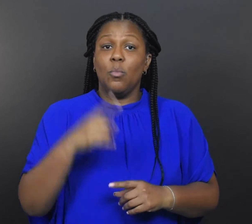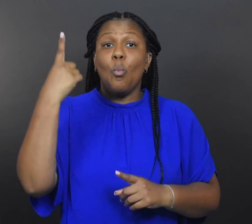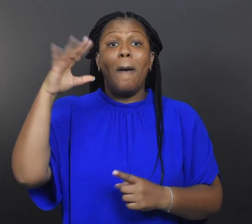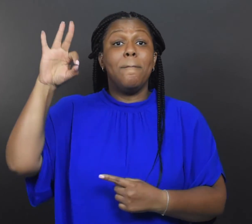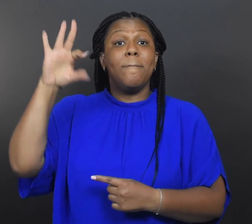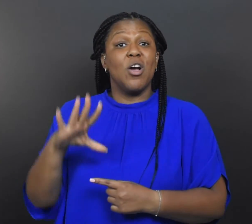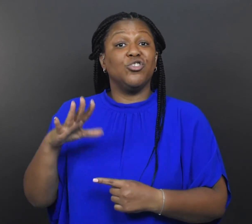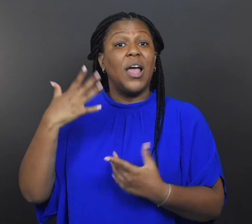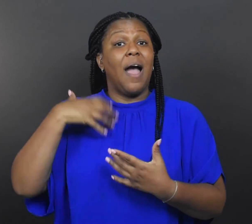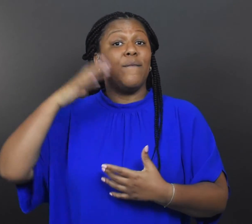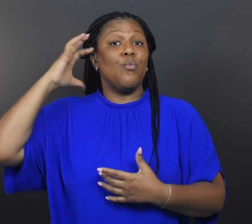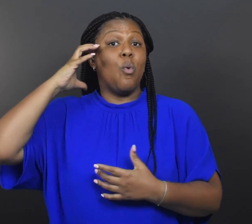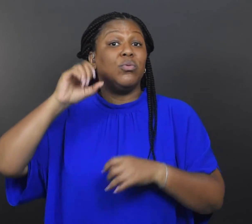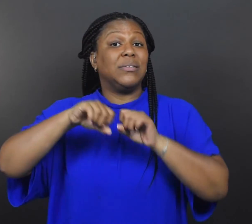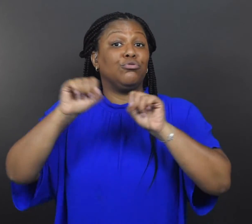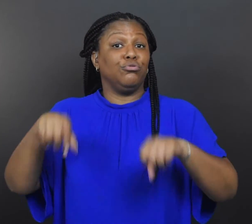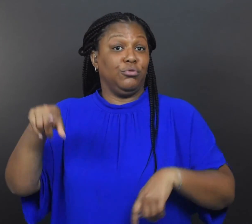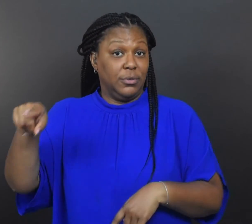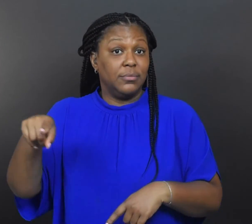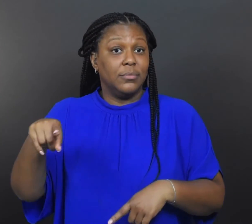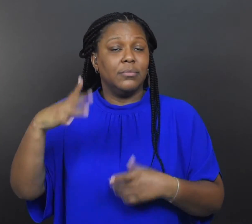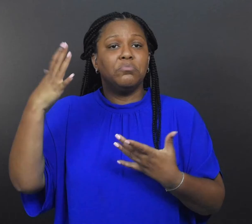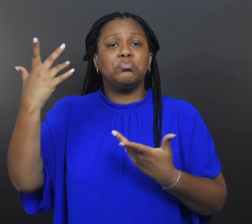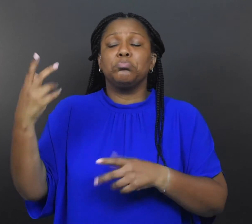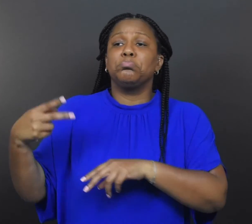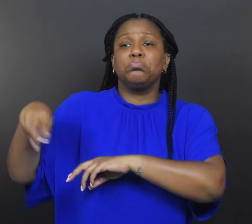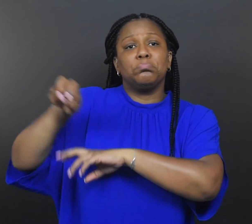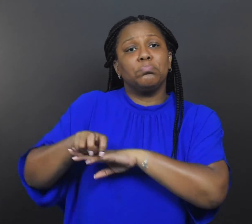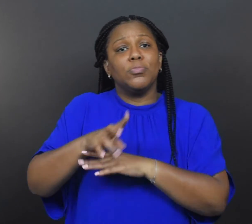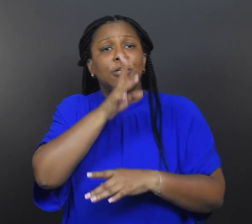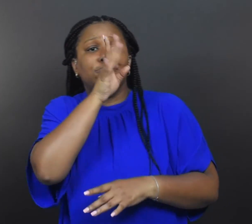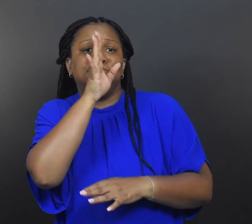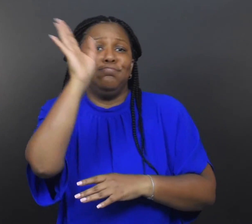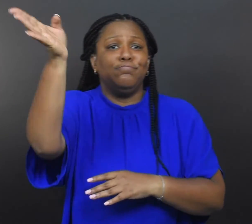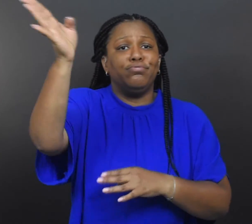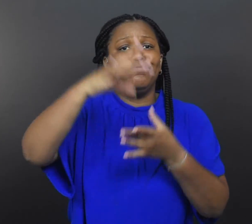“One pastor had a radio station and put us on air.